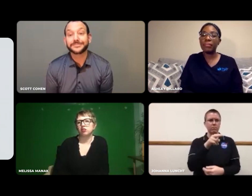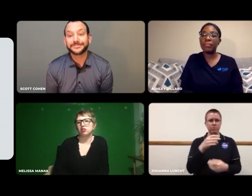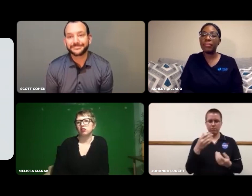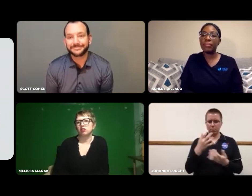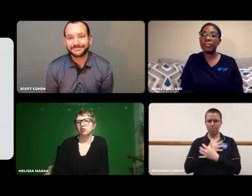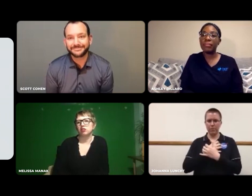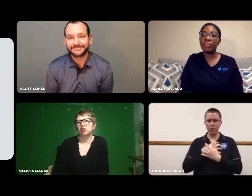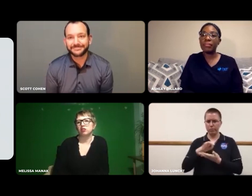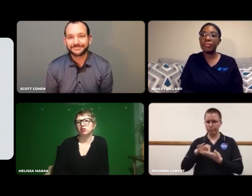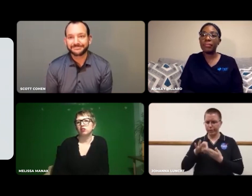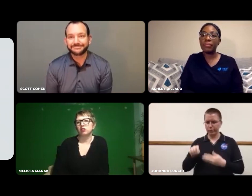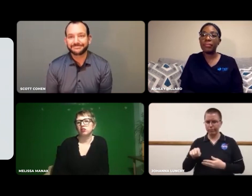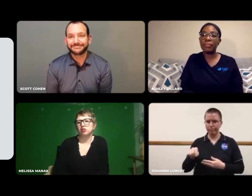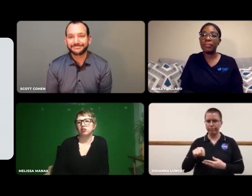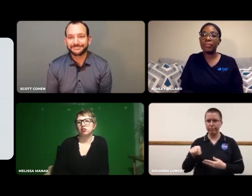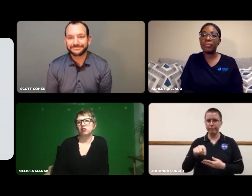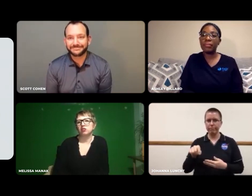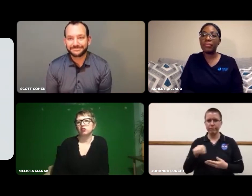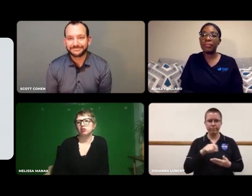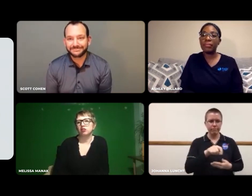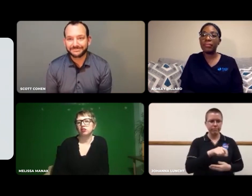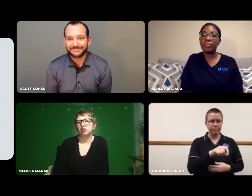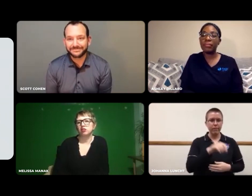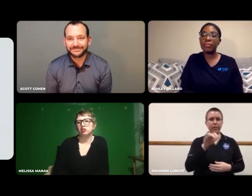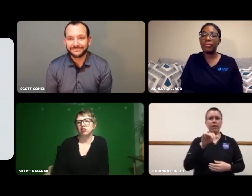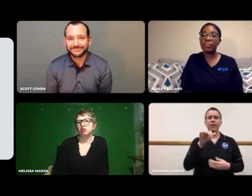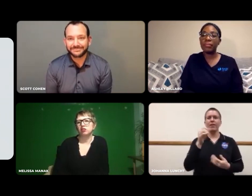I only understand numbers. Math, I got it.